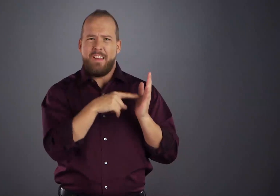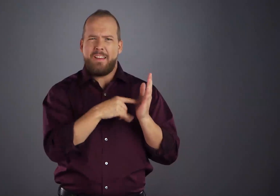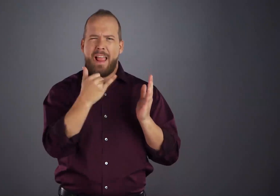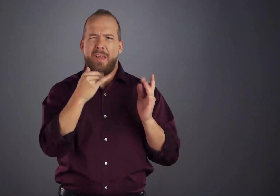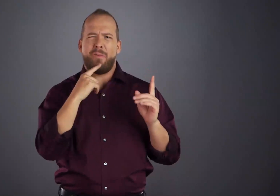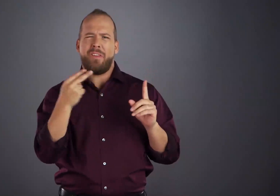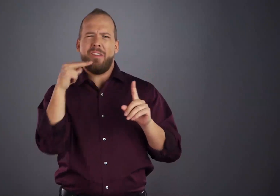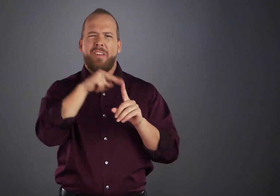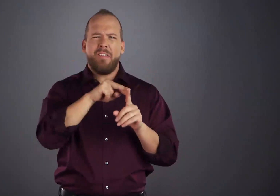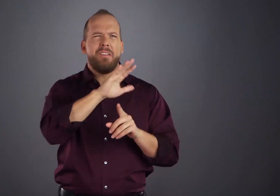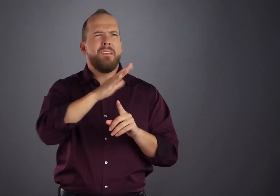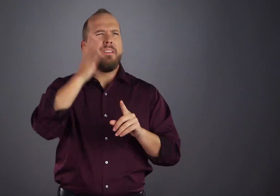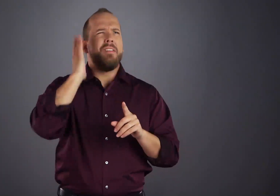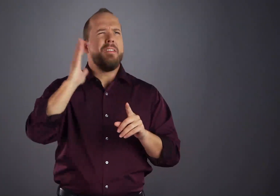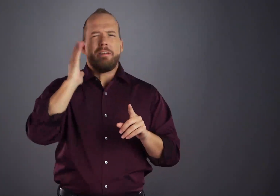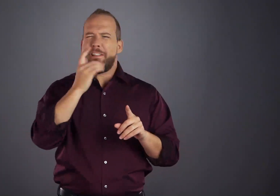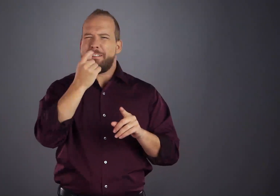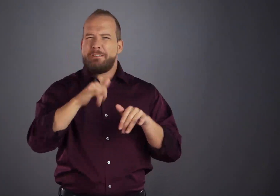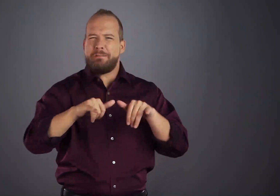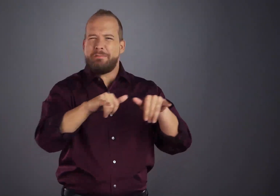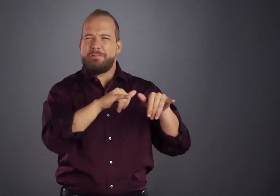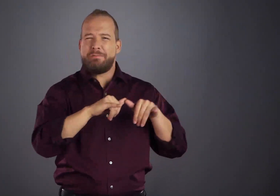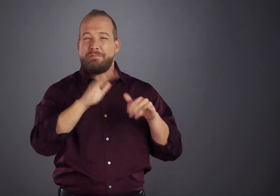largely of men (and a few women)